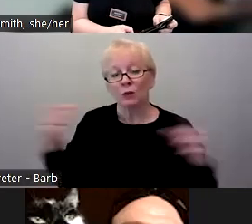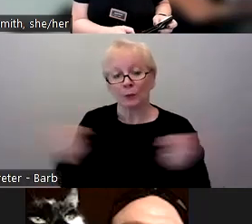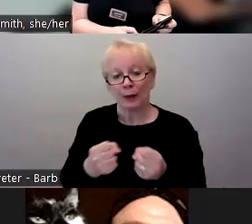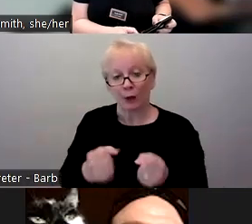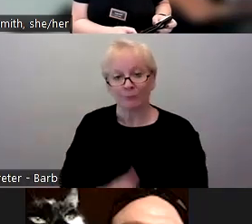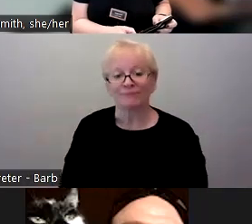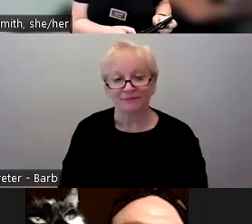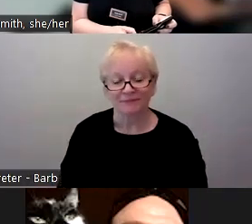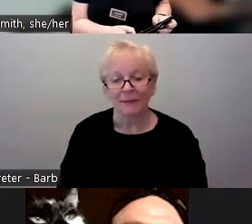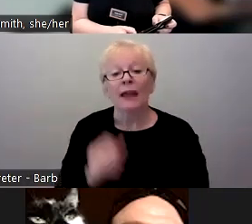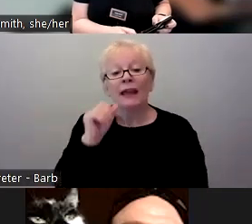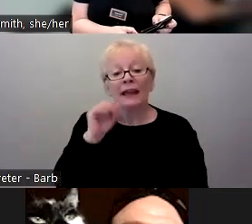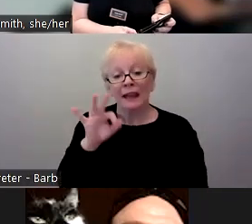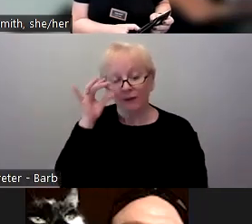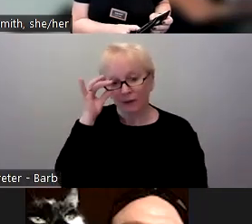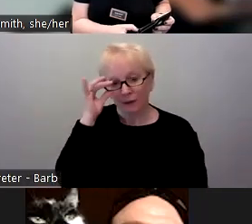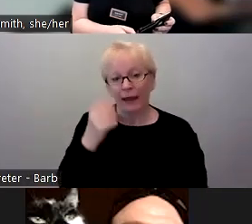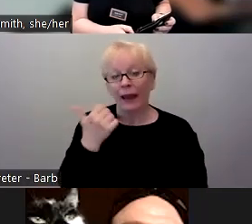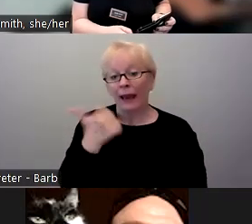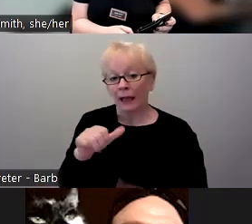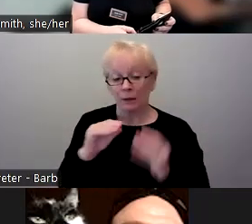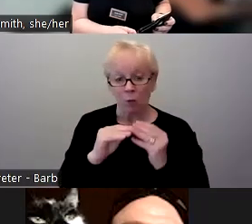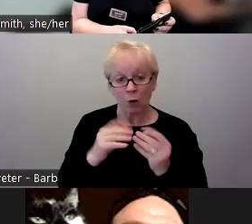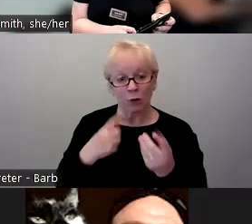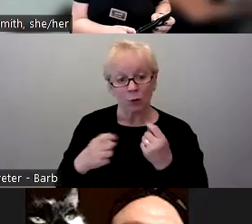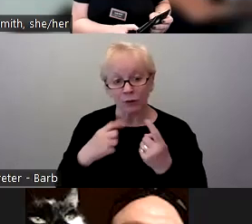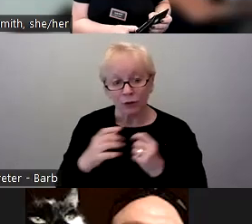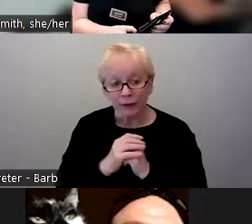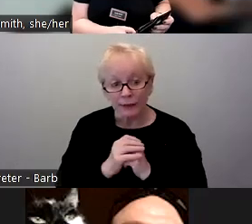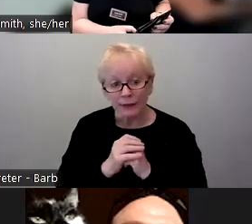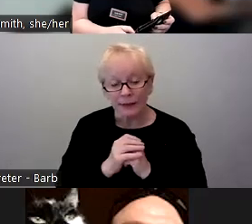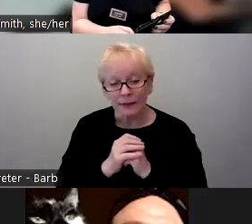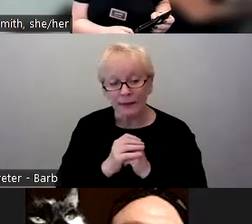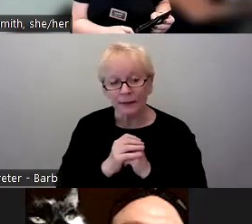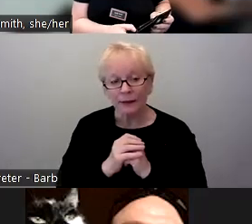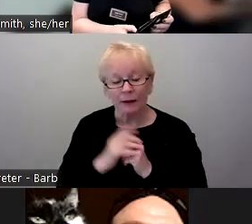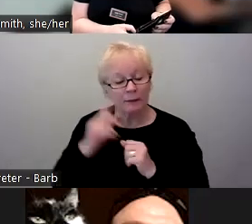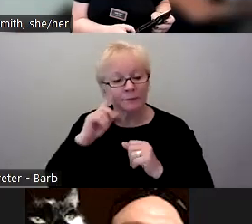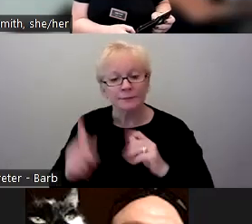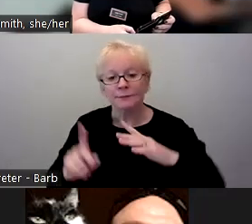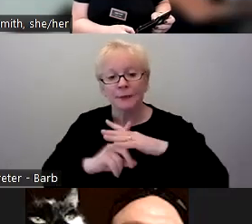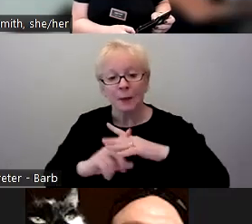If you do have any other questions, if that percolates and they pop up, I'm just going